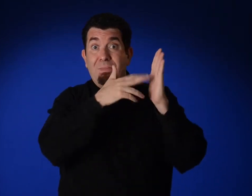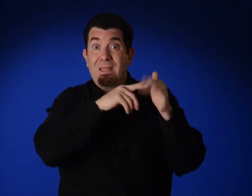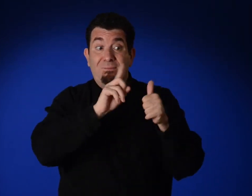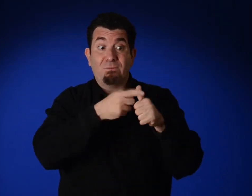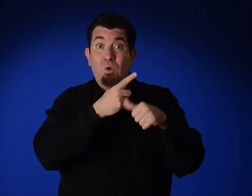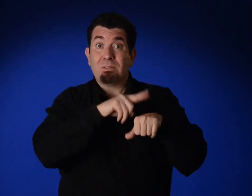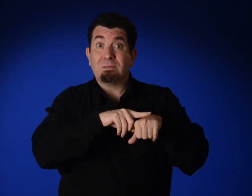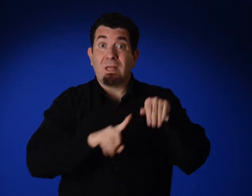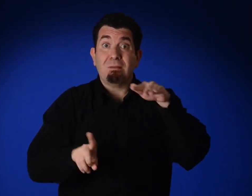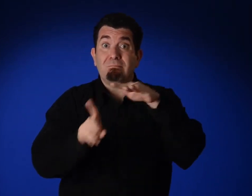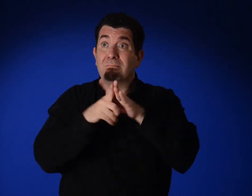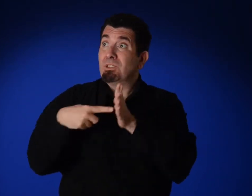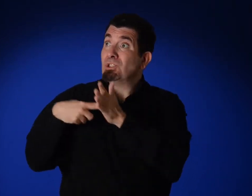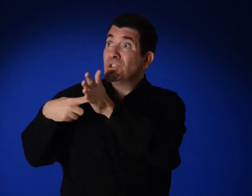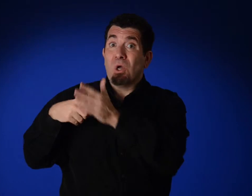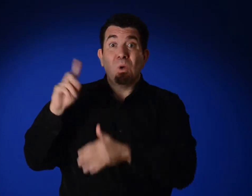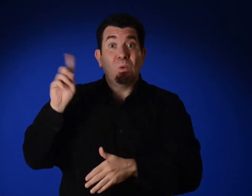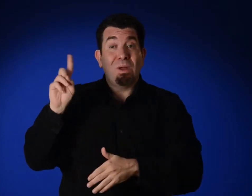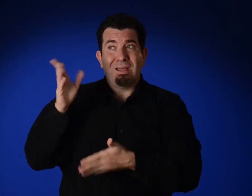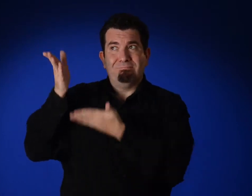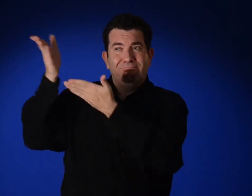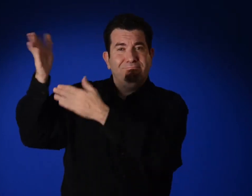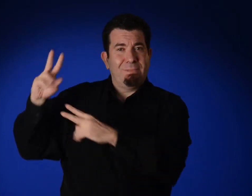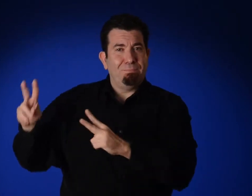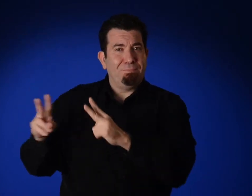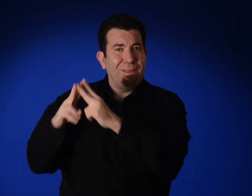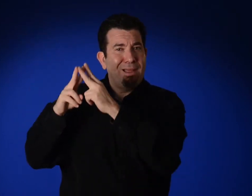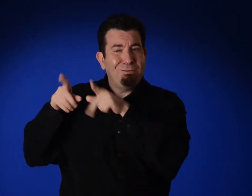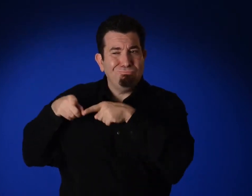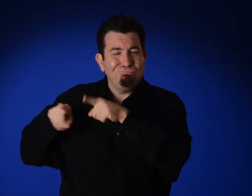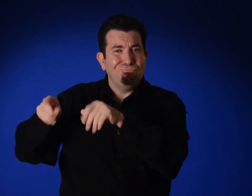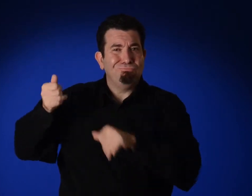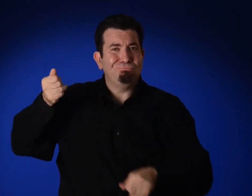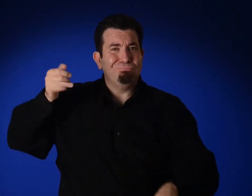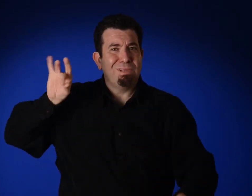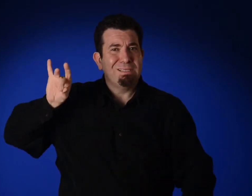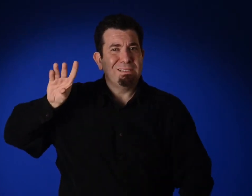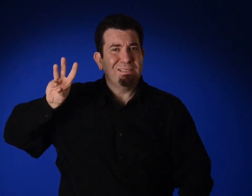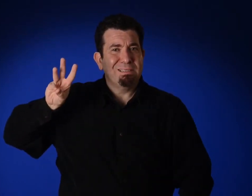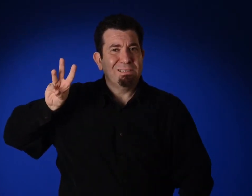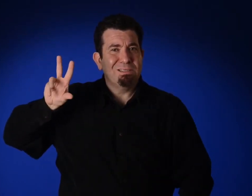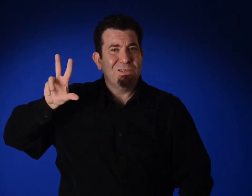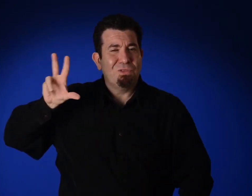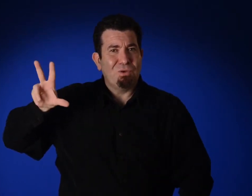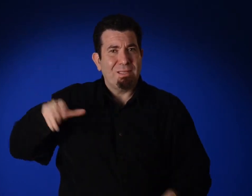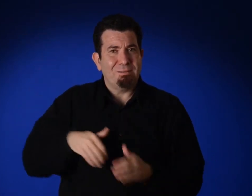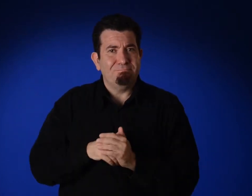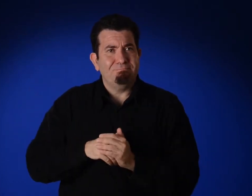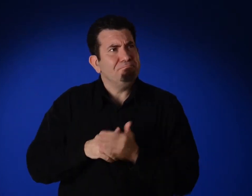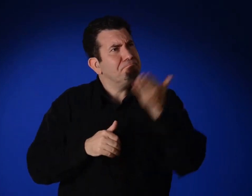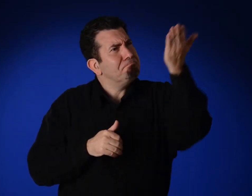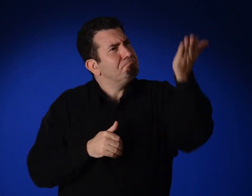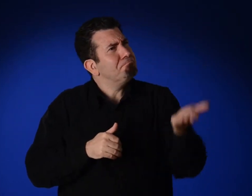The first time that this painting was shown was in 1863 in Paris.